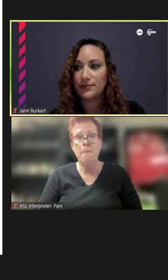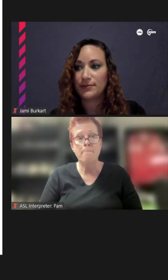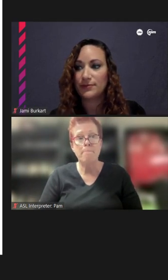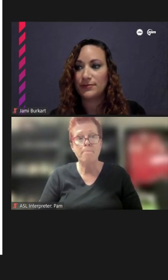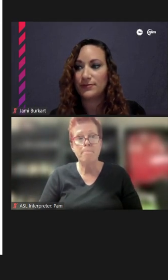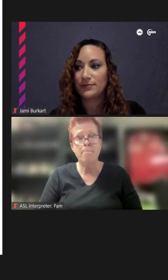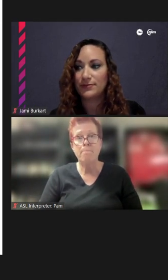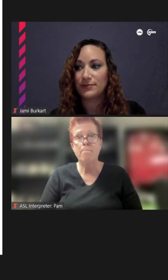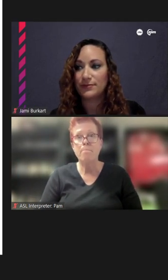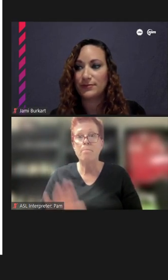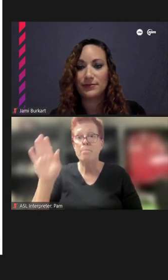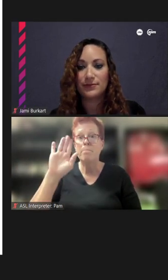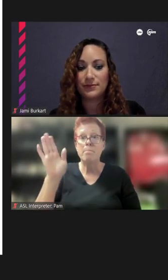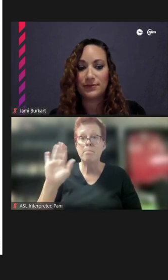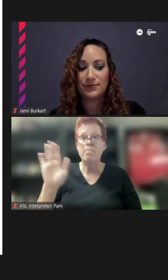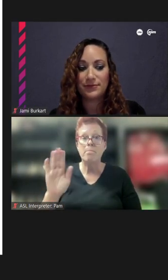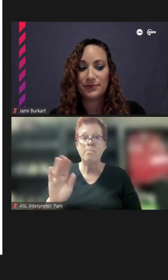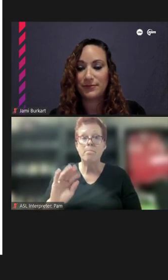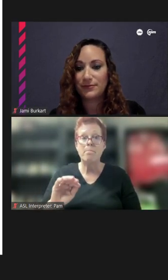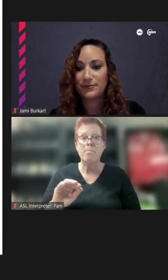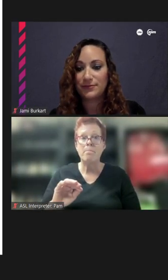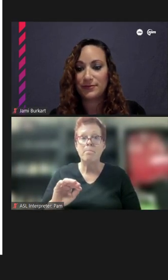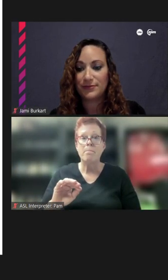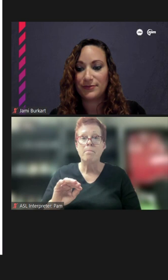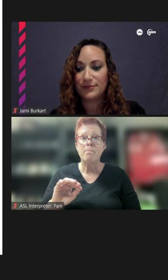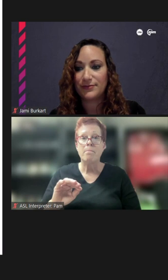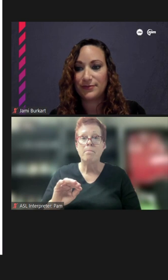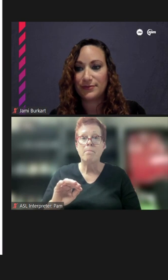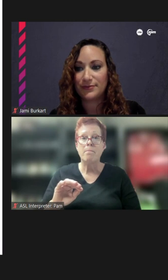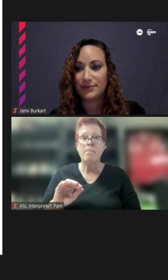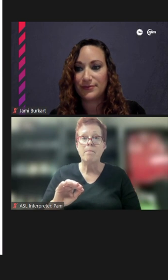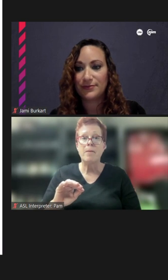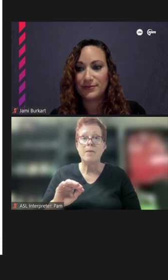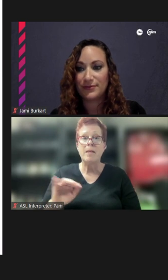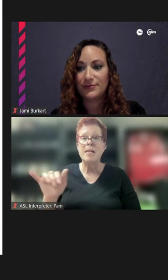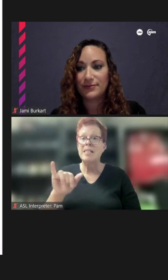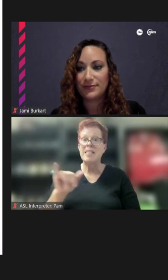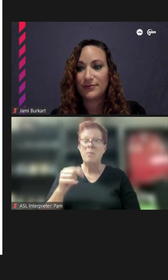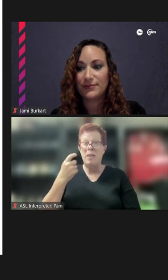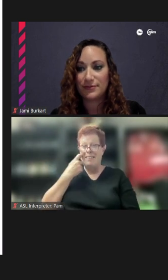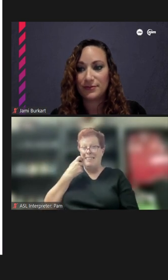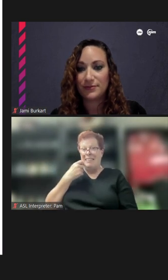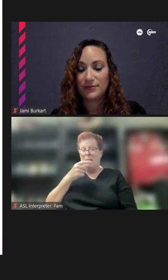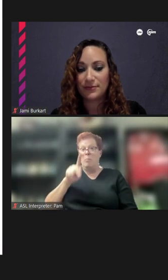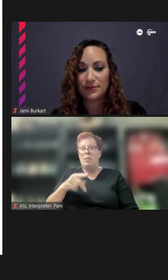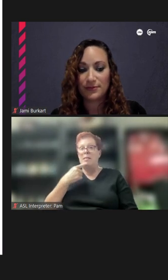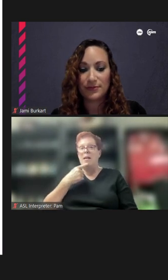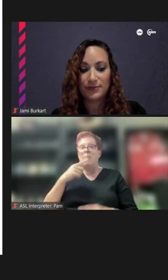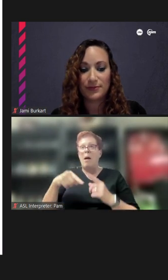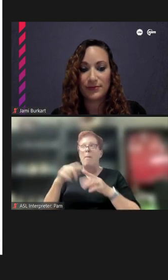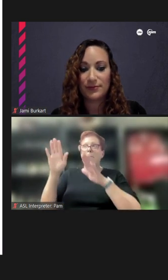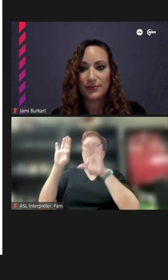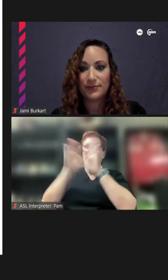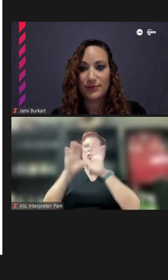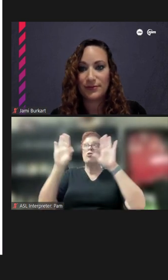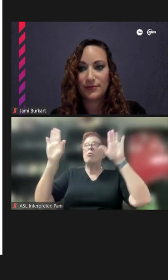Hi, so similar to what the previous person said about murals, there is one mural that